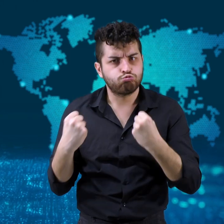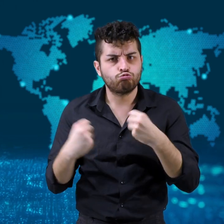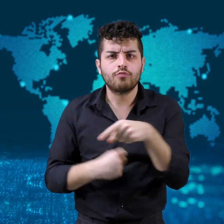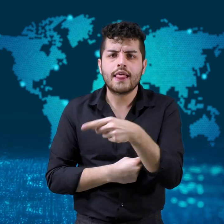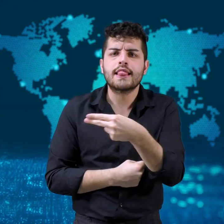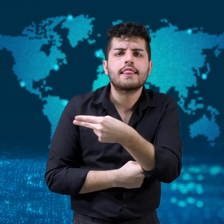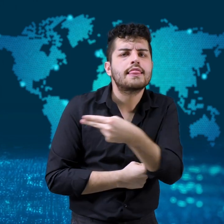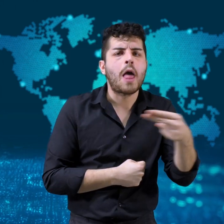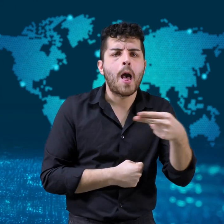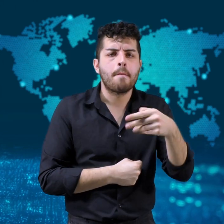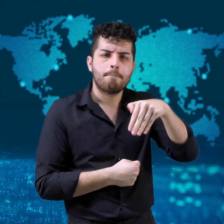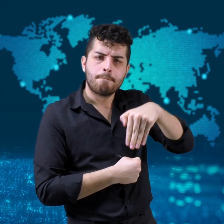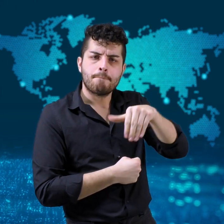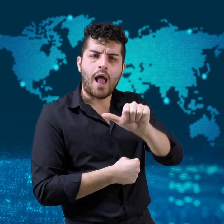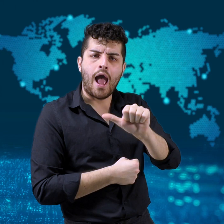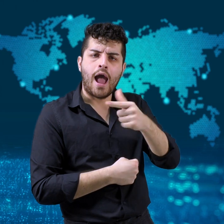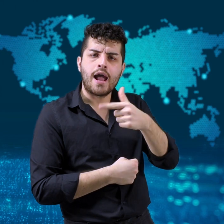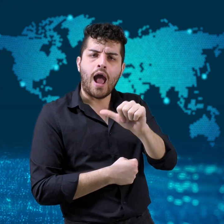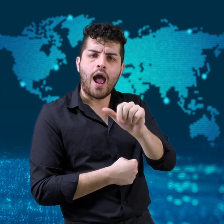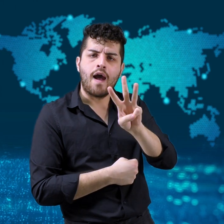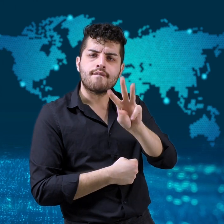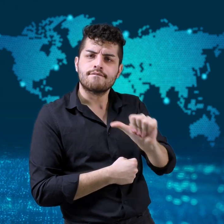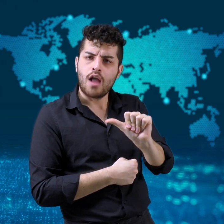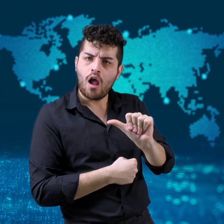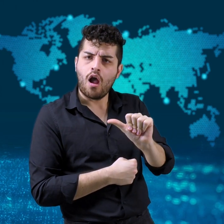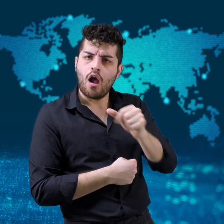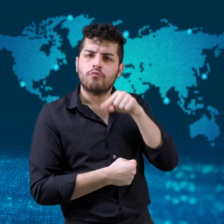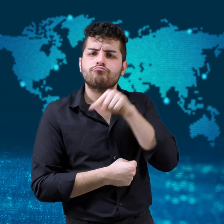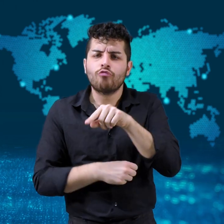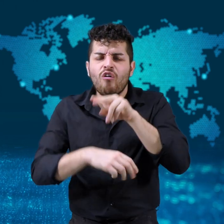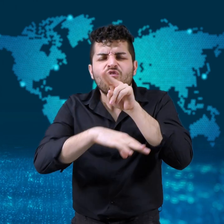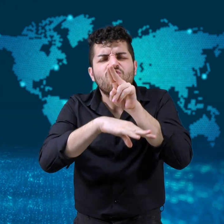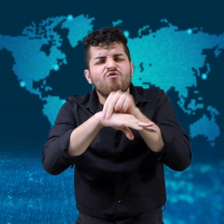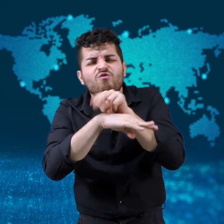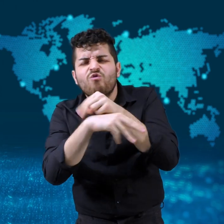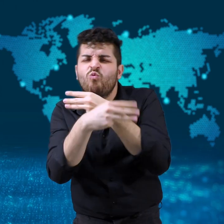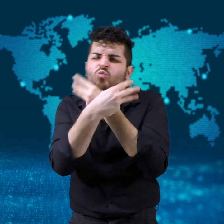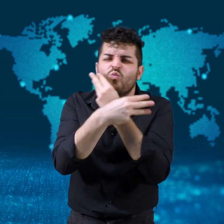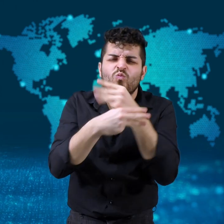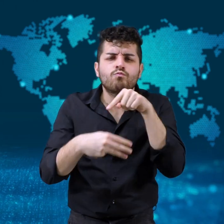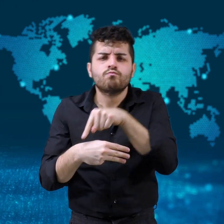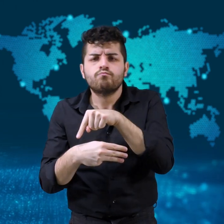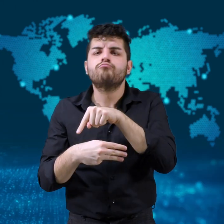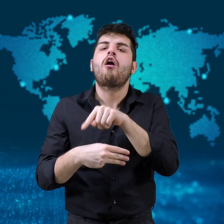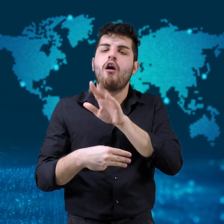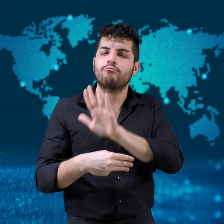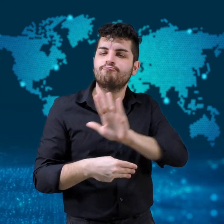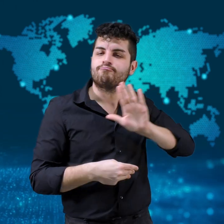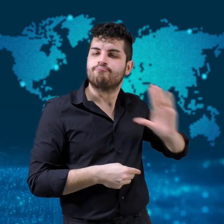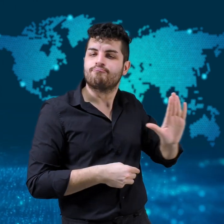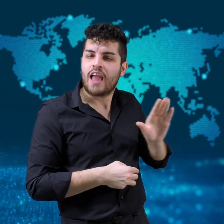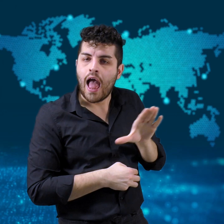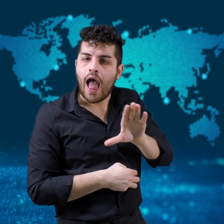Magawa, a giant African pouched rat,